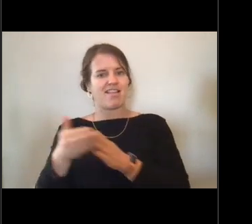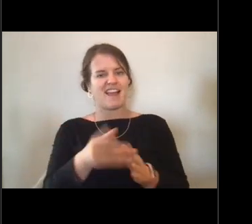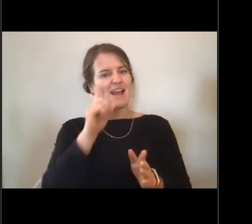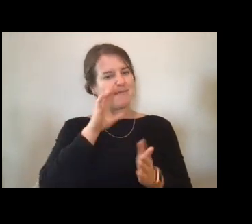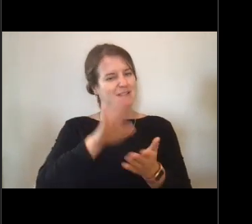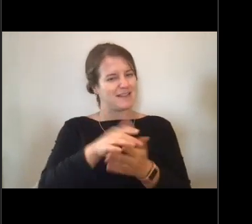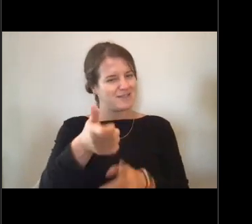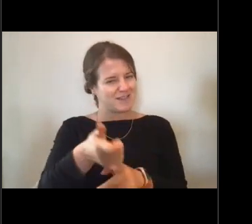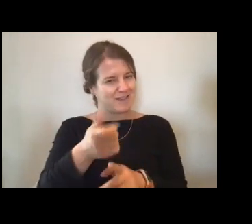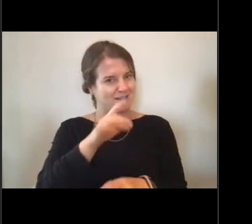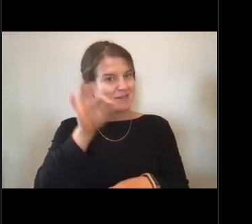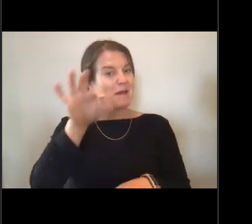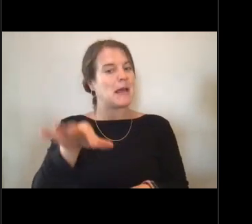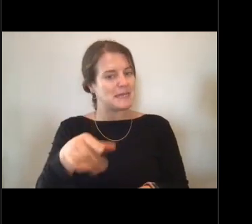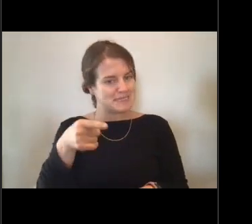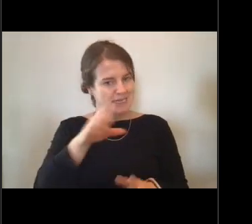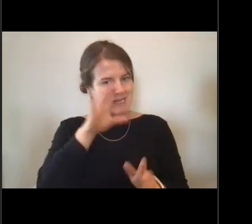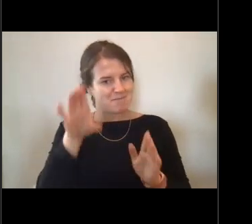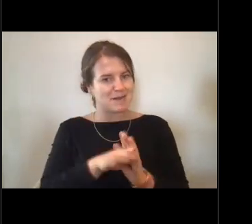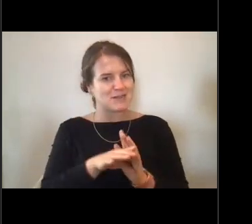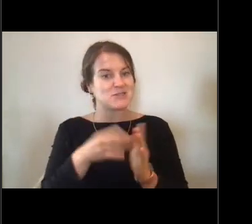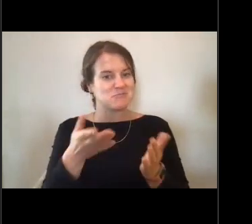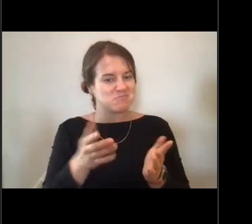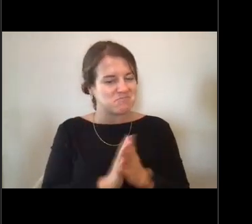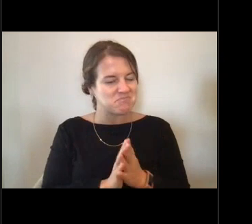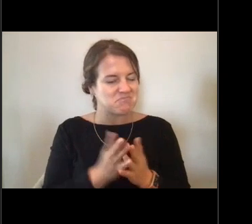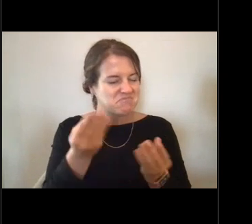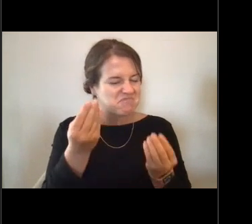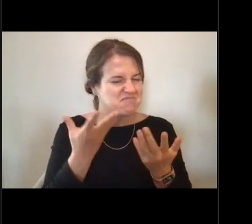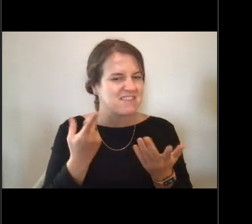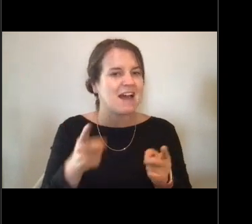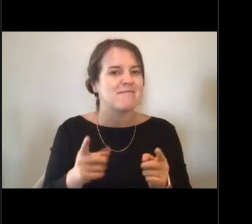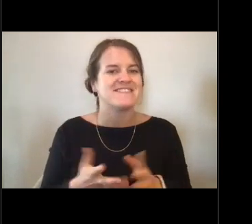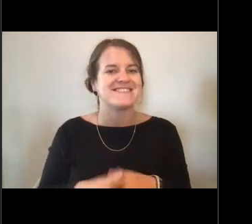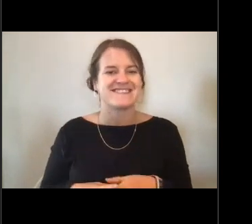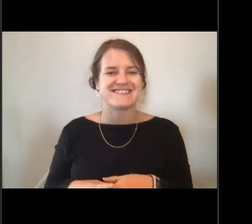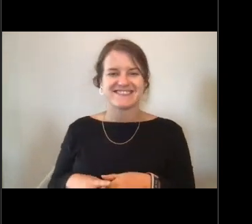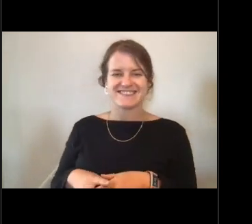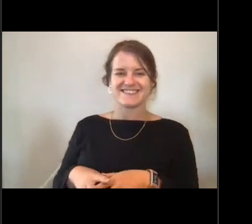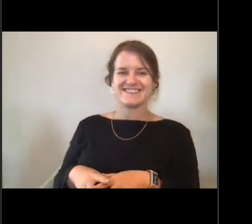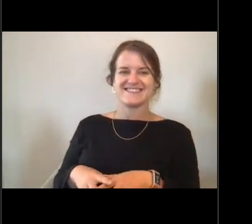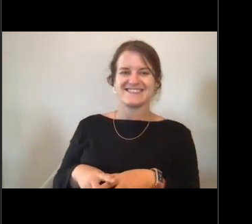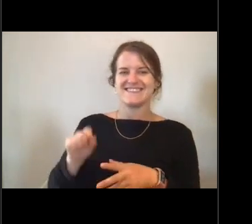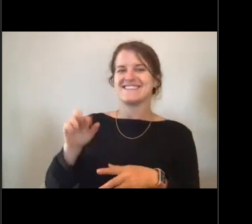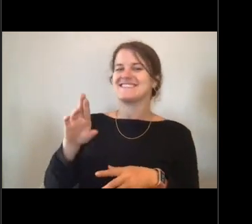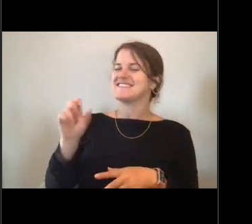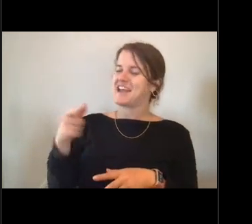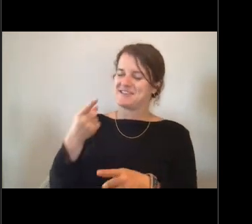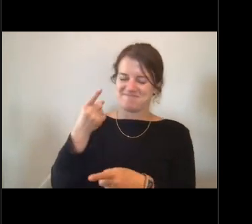So why don't you tell us what happened? Yeah, that's exactly what we thought too.